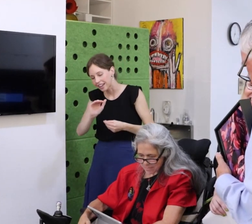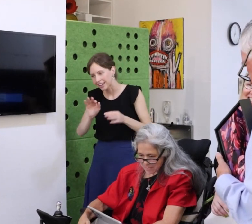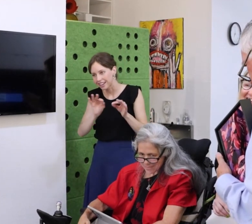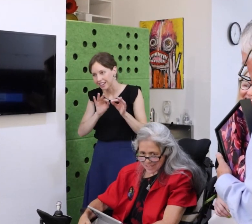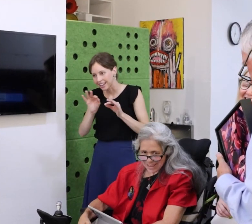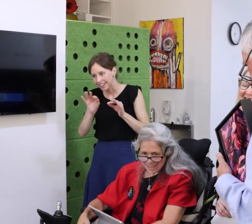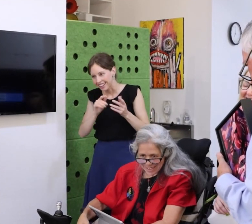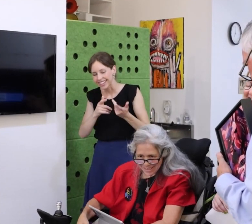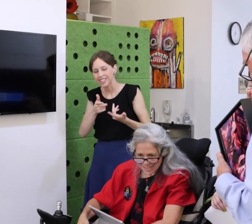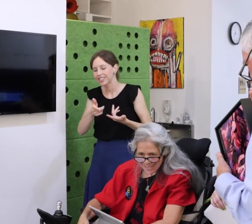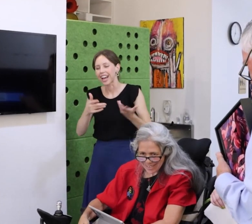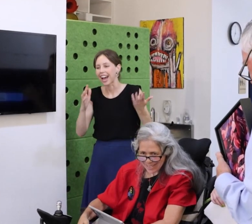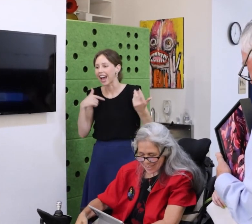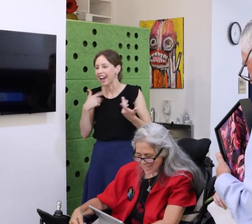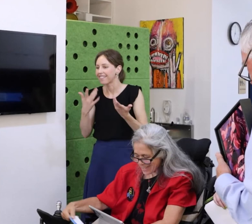about able-ism.